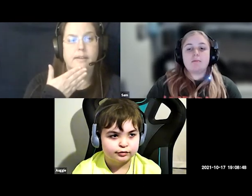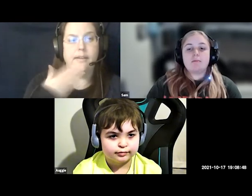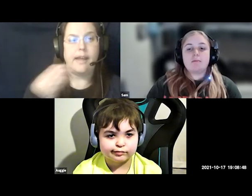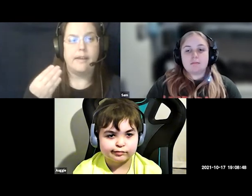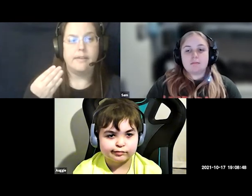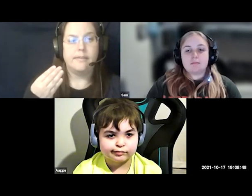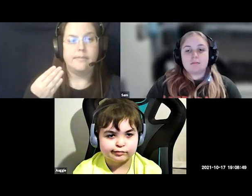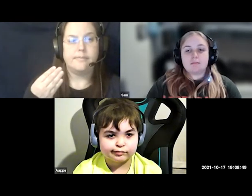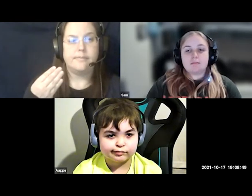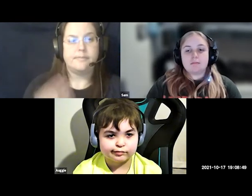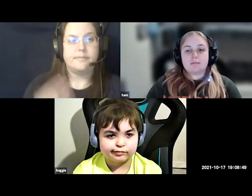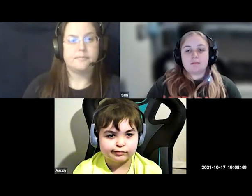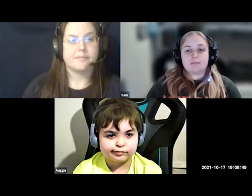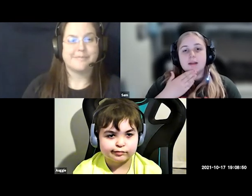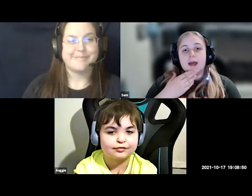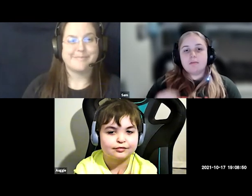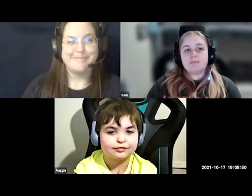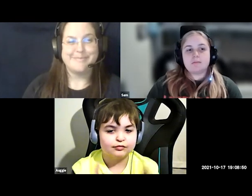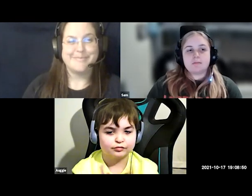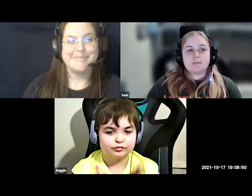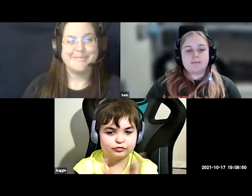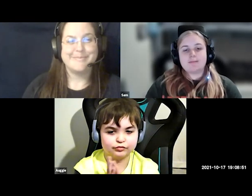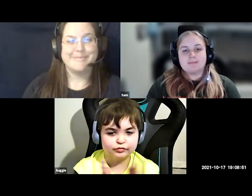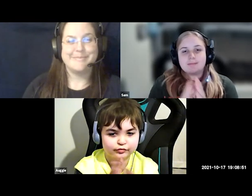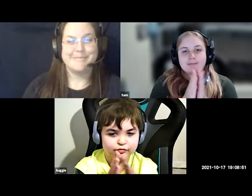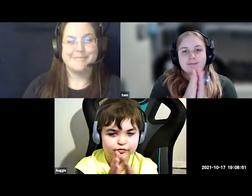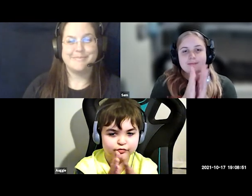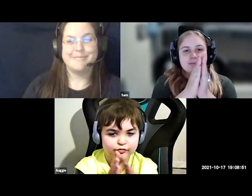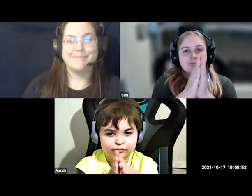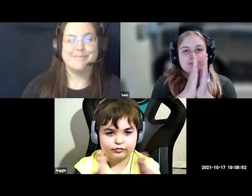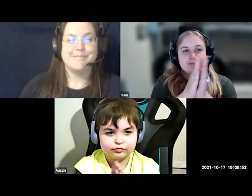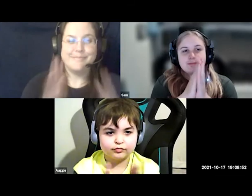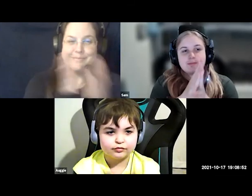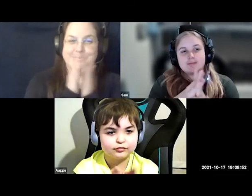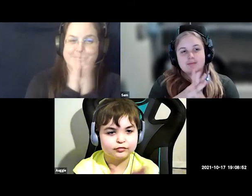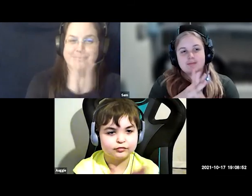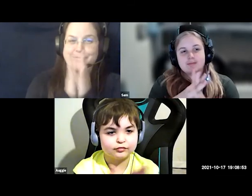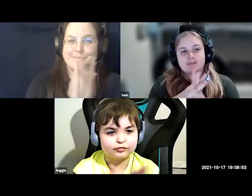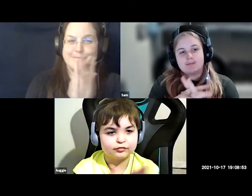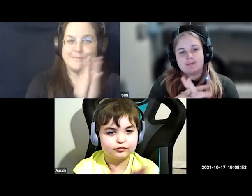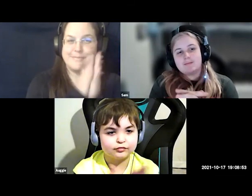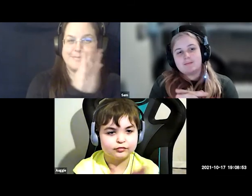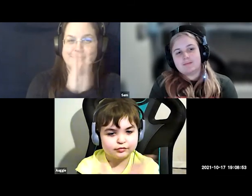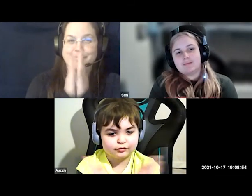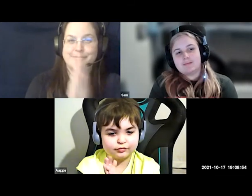eight nine